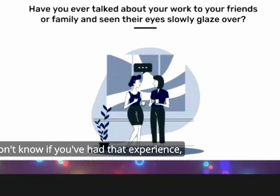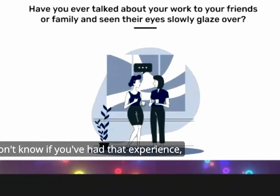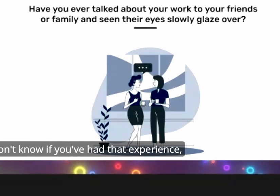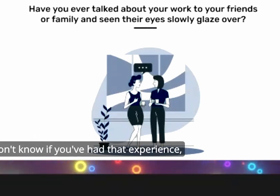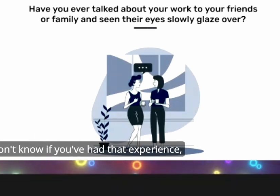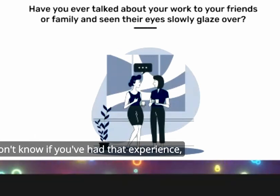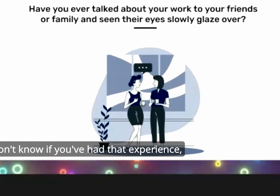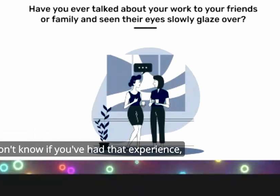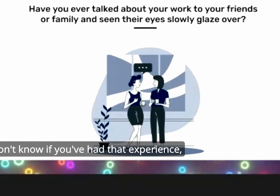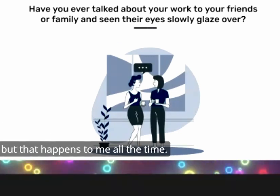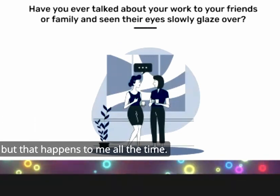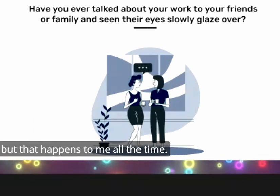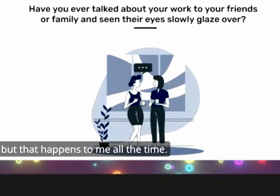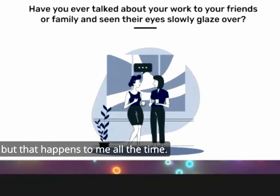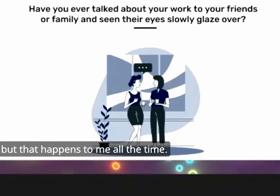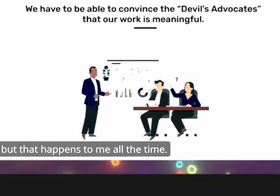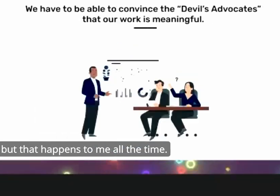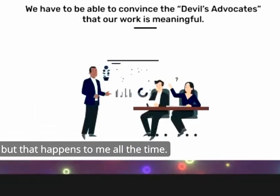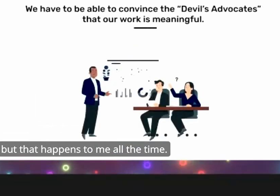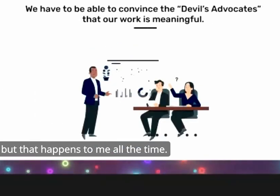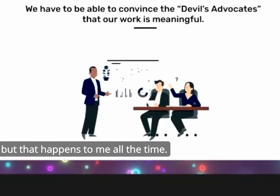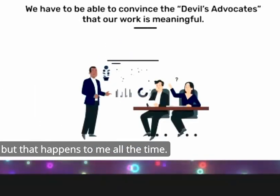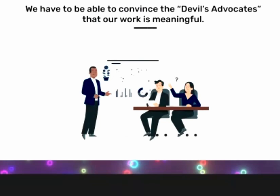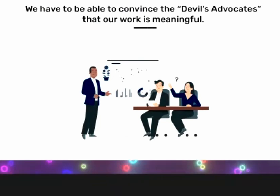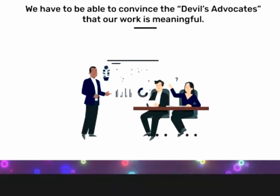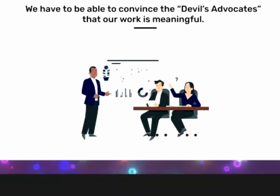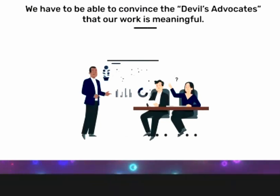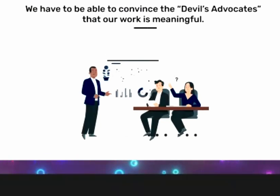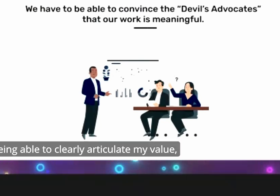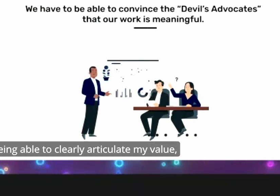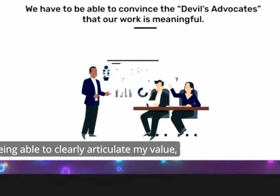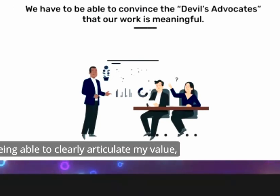I don't know if you've had that experience but that happens to me all the time being able to